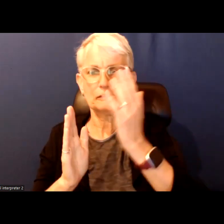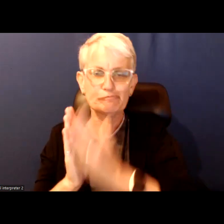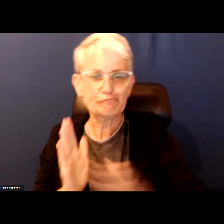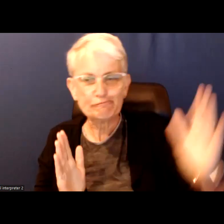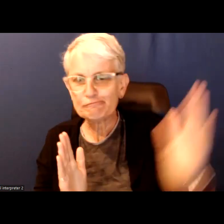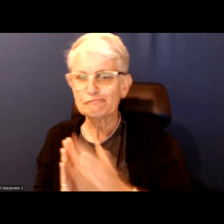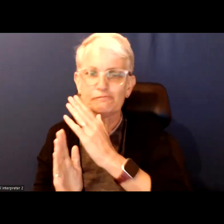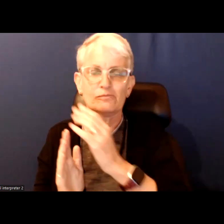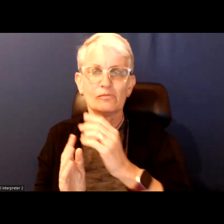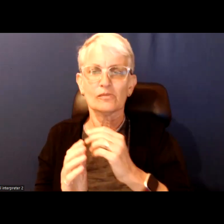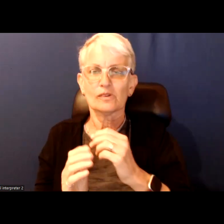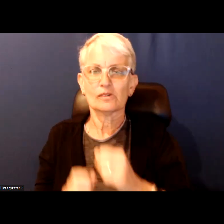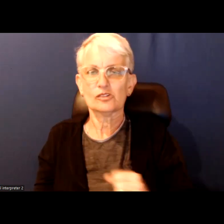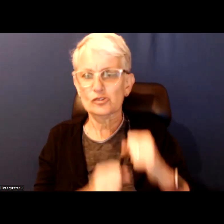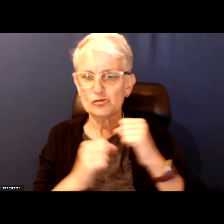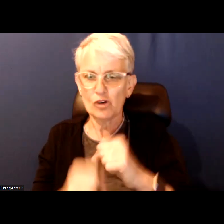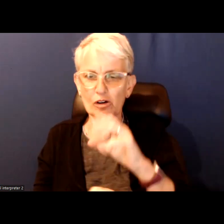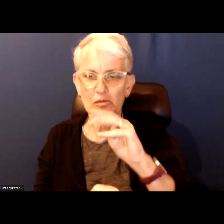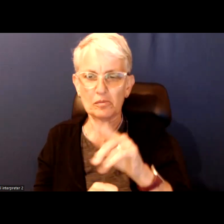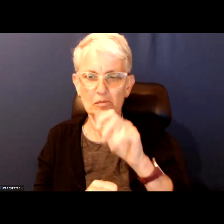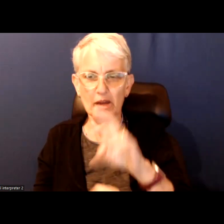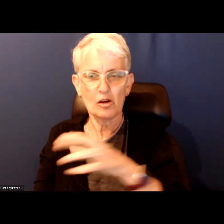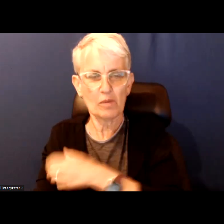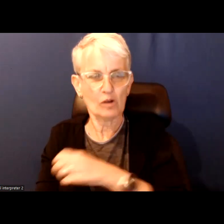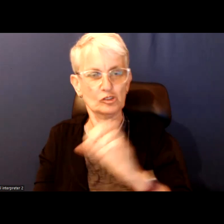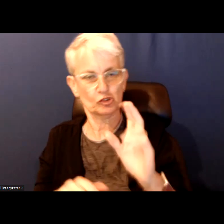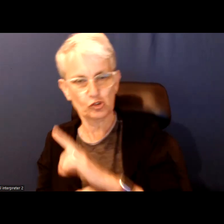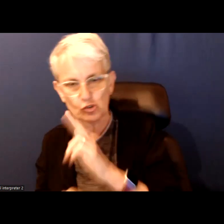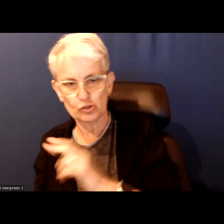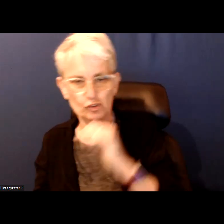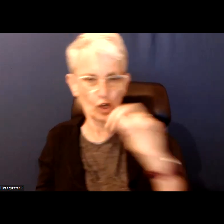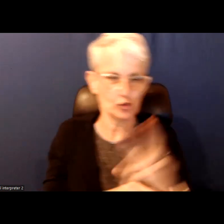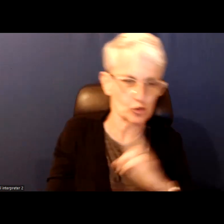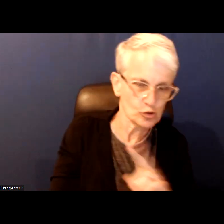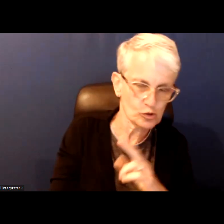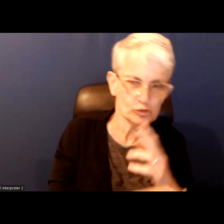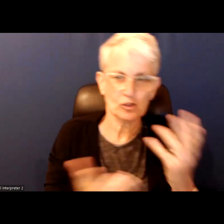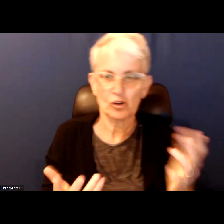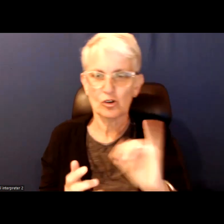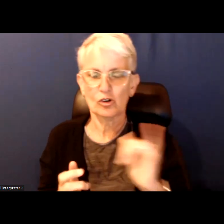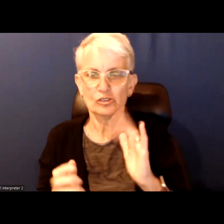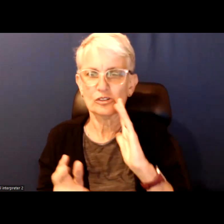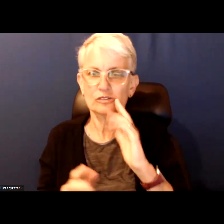Given strong mayor powers to use or not to use and then also dealing with debt and other